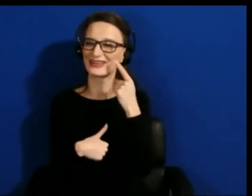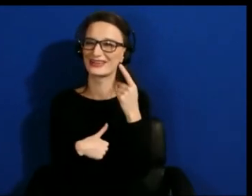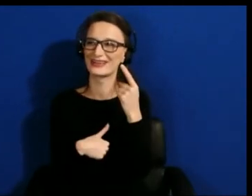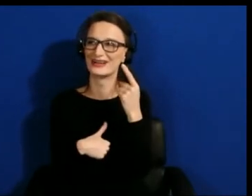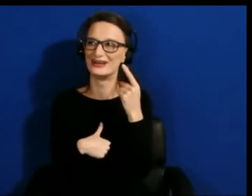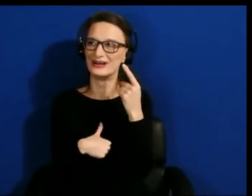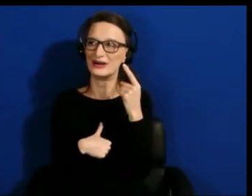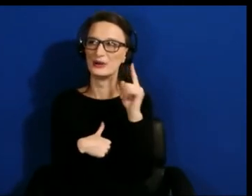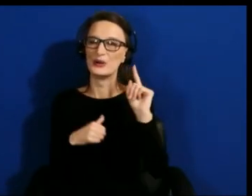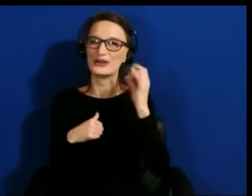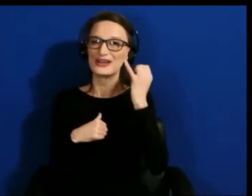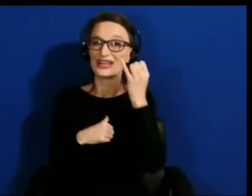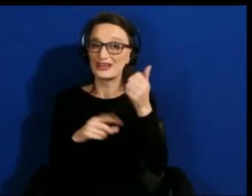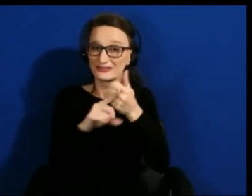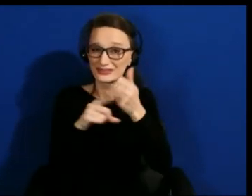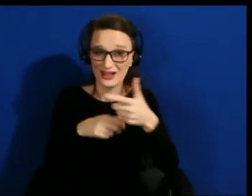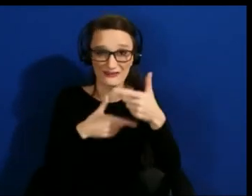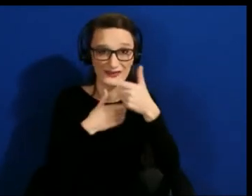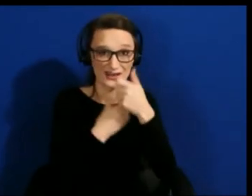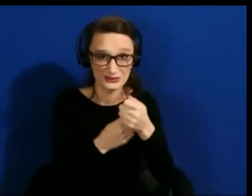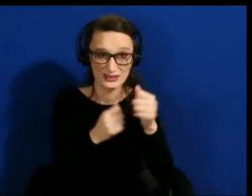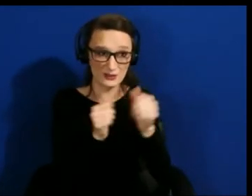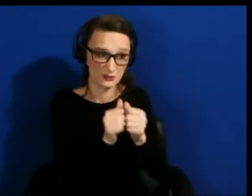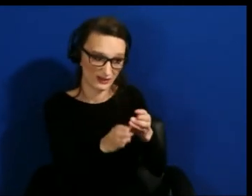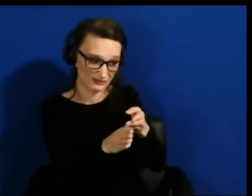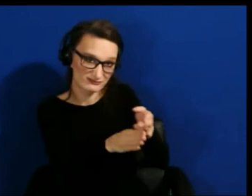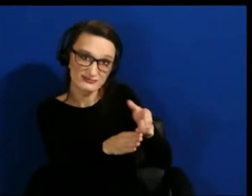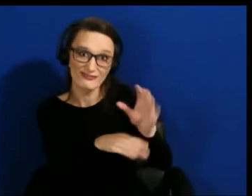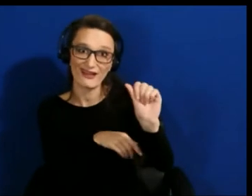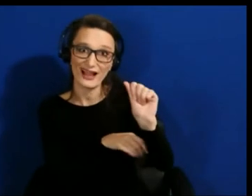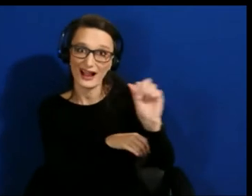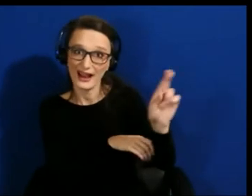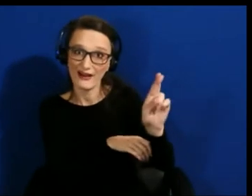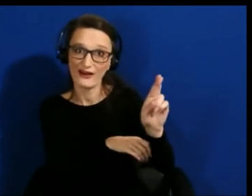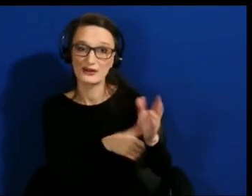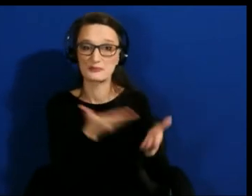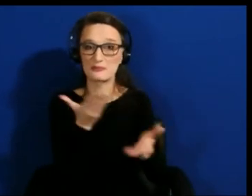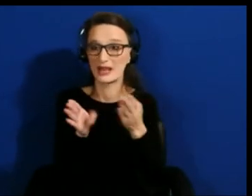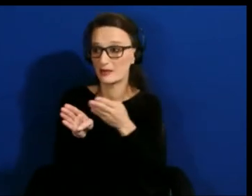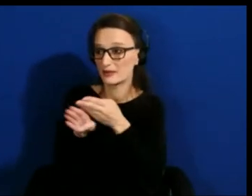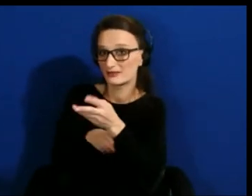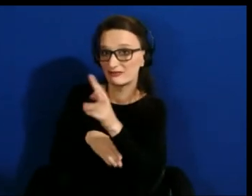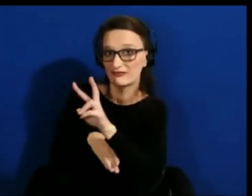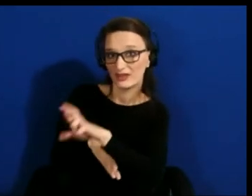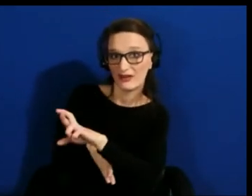have interest in augmented reality, you might have interest in virtual reality, you may